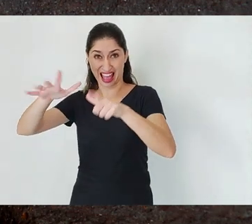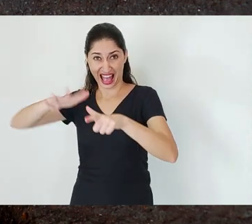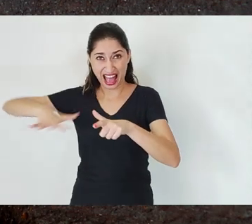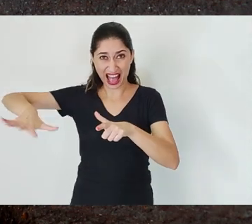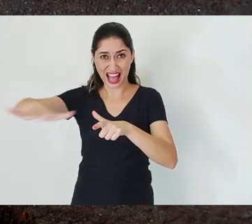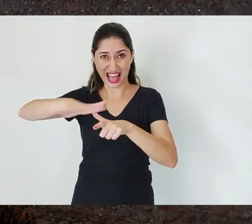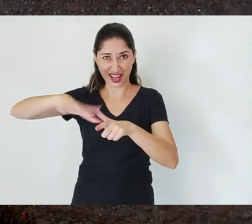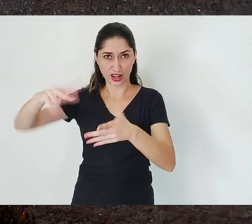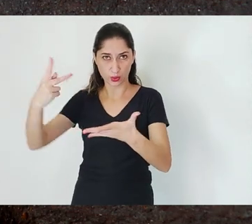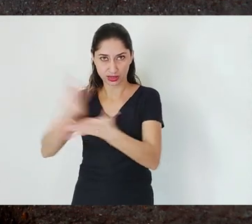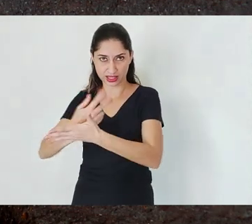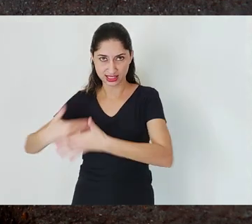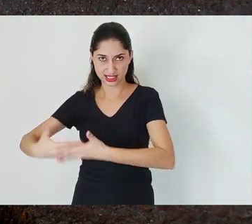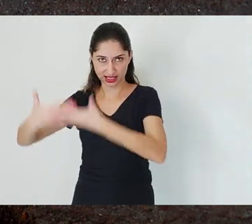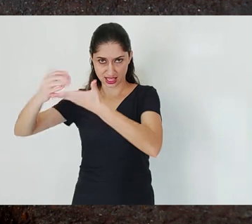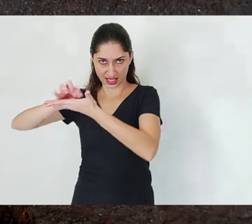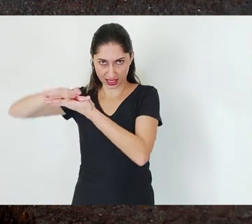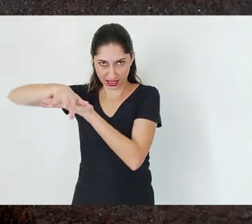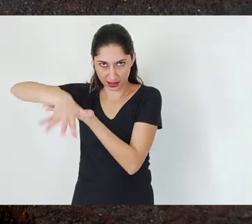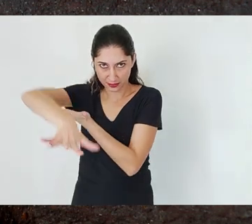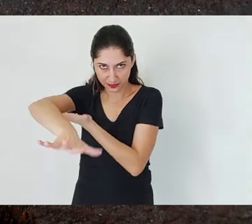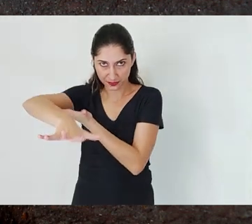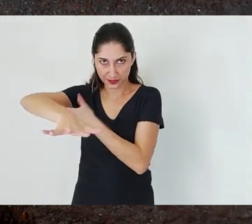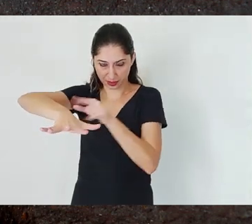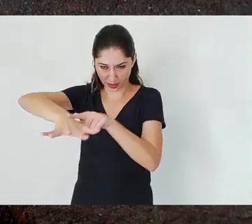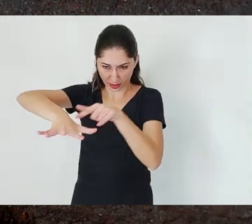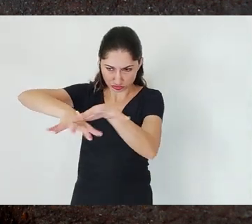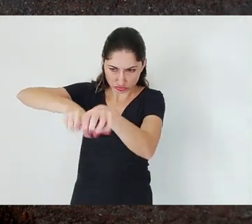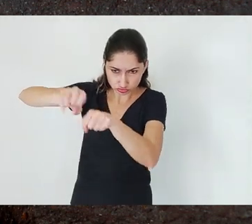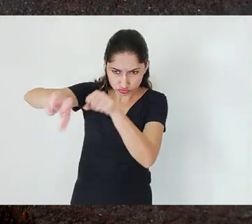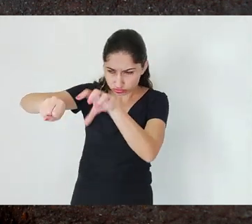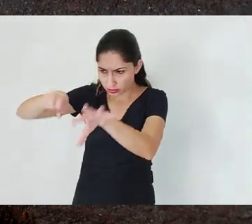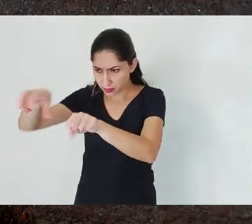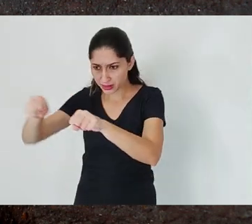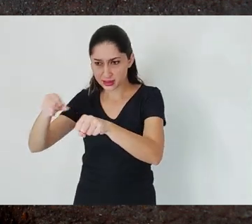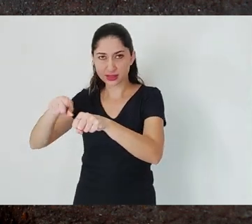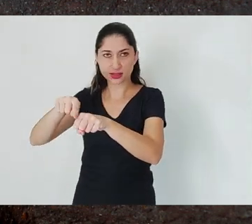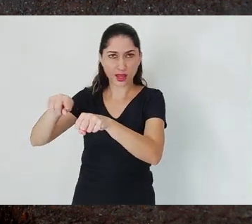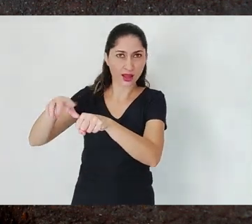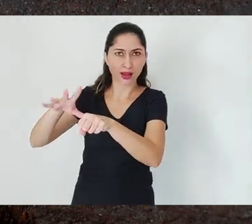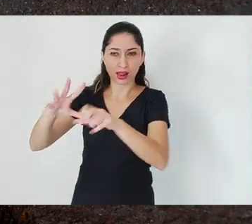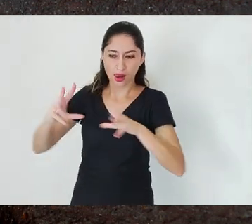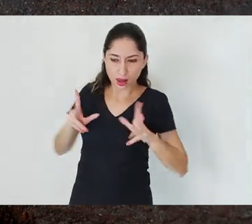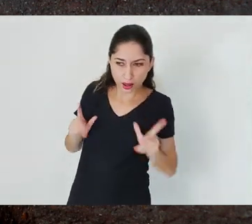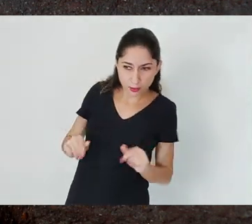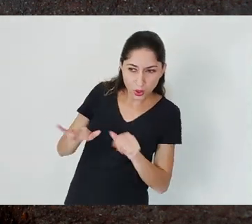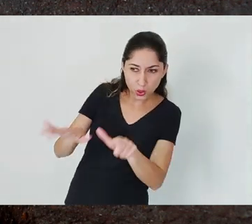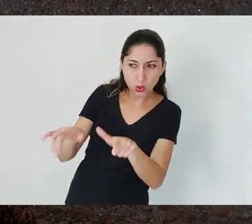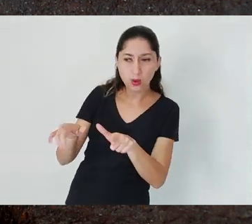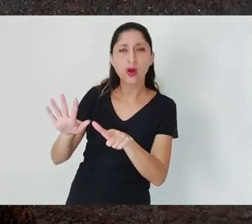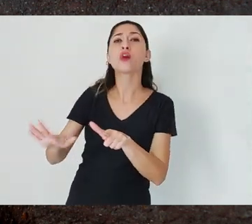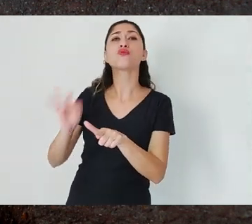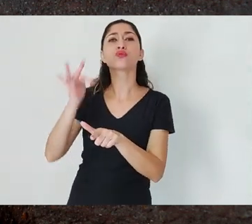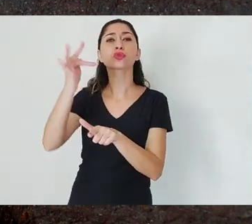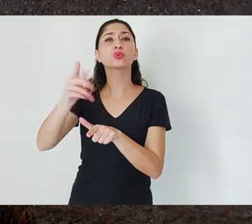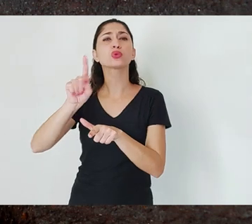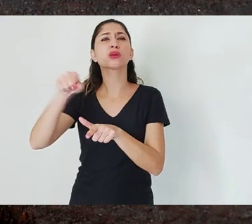to unveil through its Secretariat (SEMAD) what will be mandatory for recovery: leave the